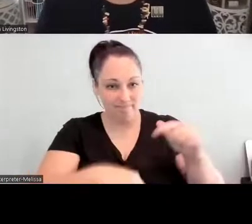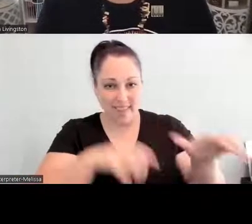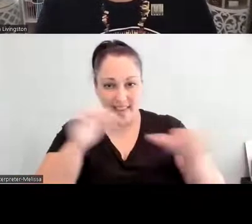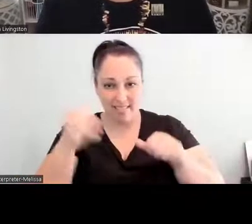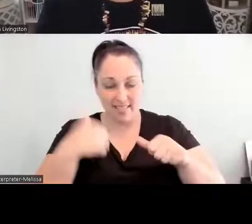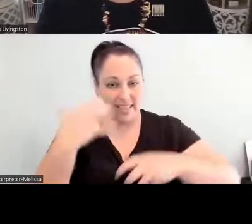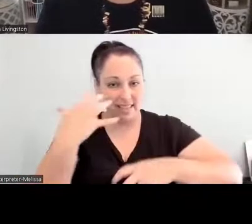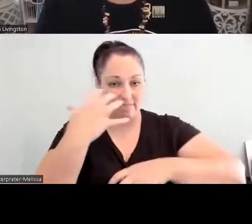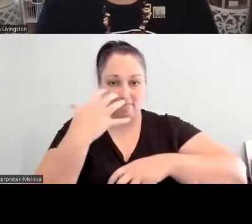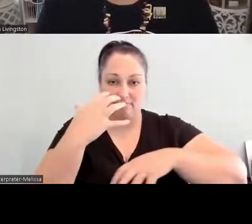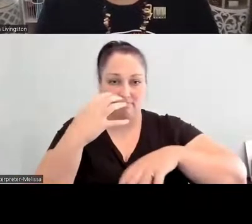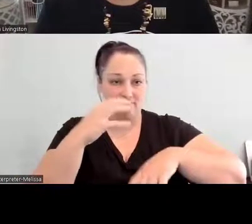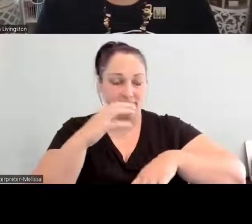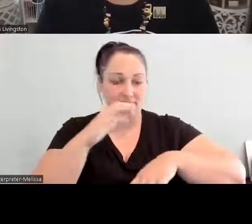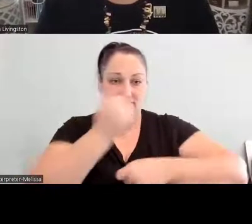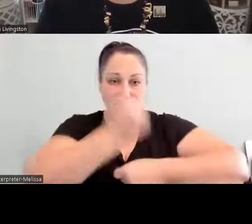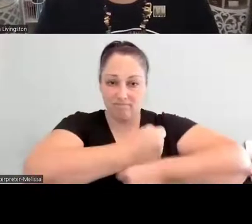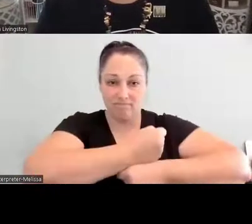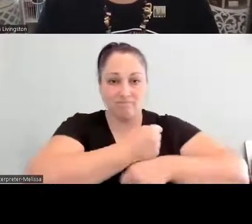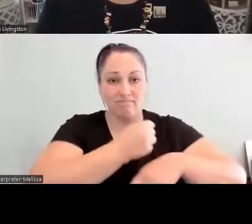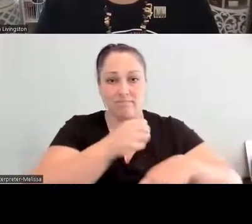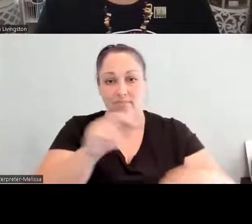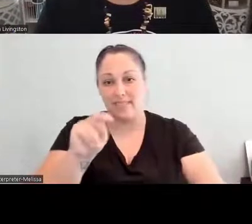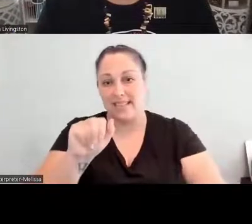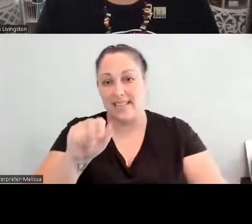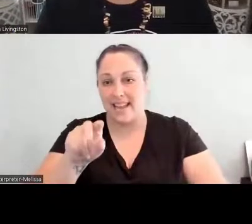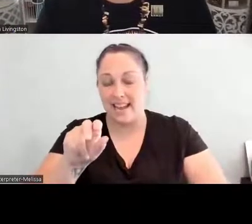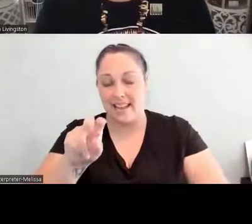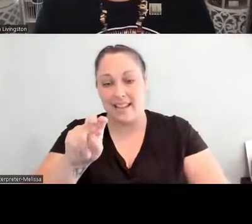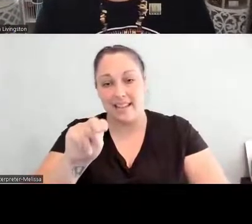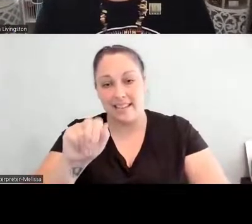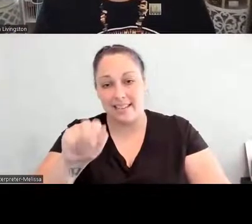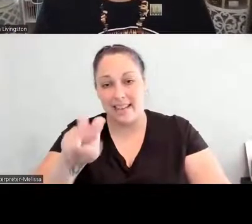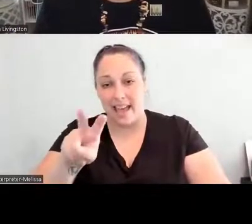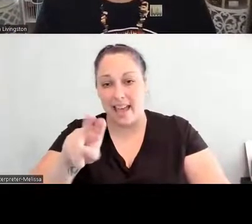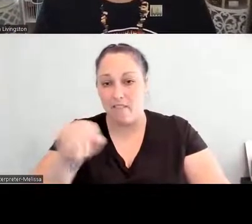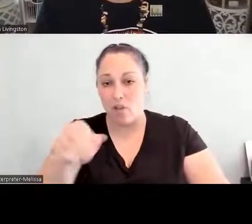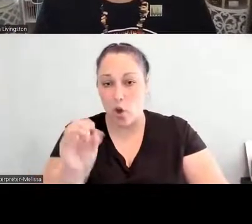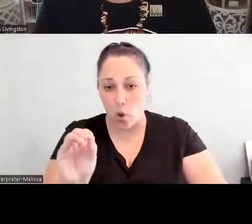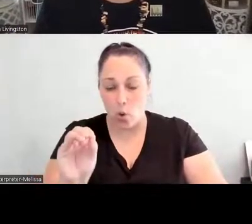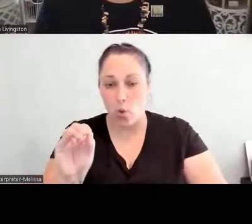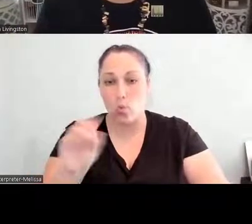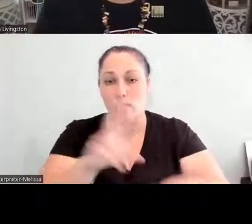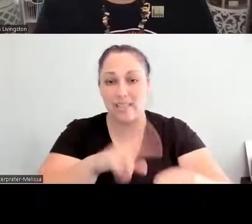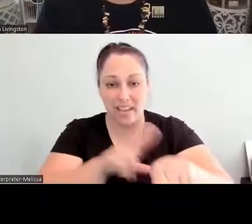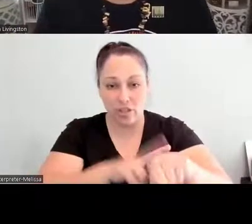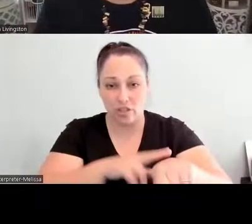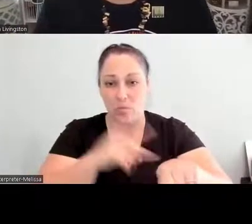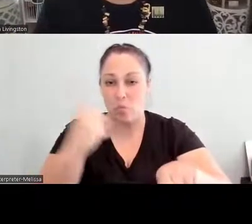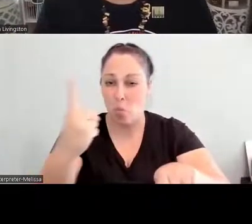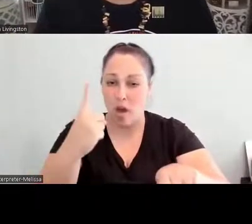As the Navajo Nation was one of the epicenters early on, we really had to identify how do we, you know, work with our